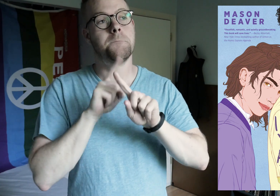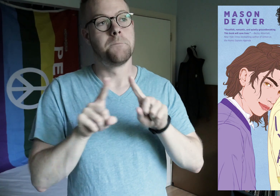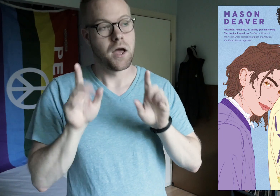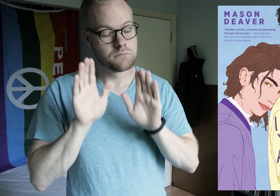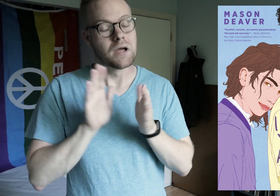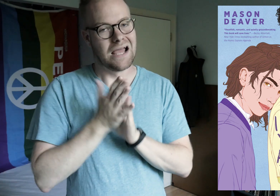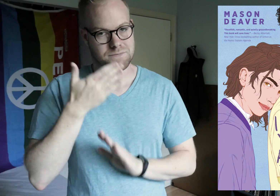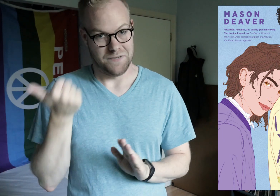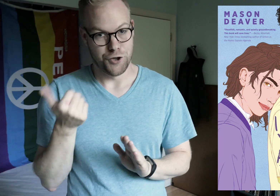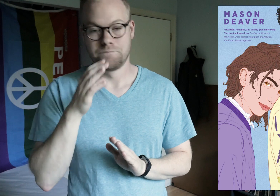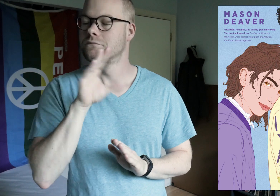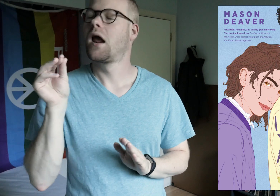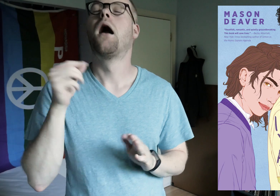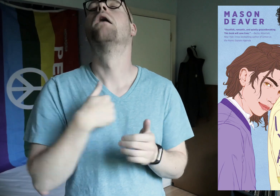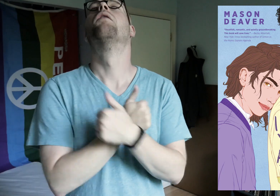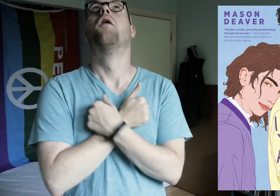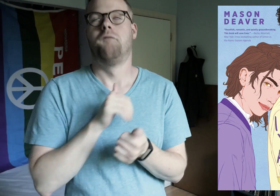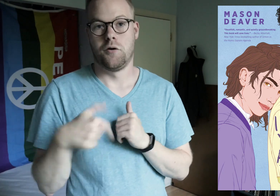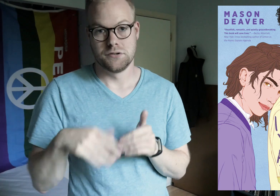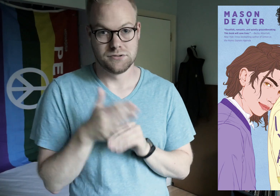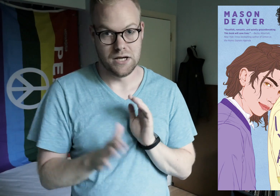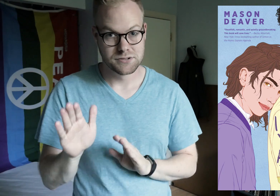But it gets better, and I loved how this ended.